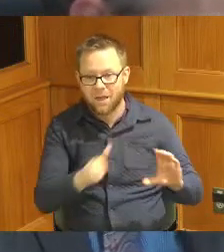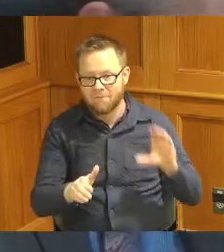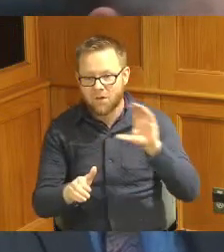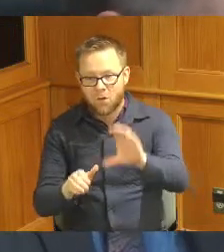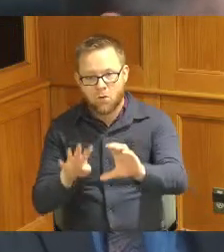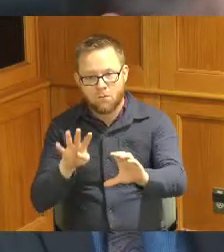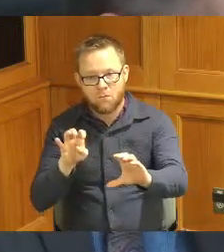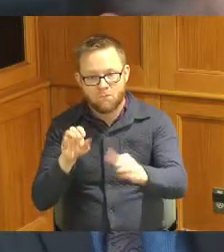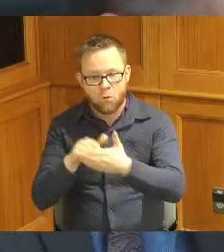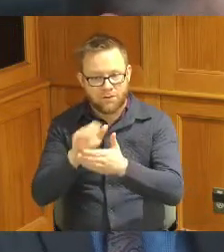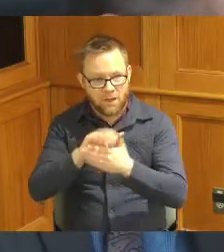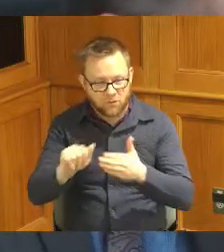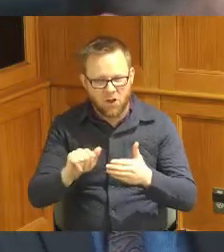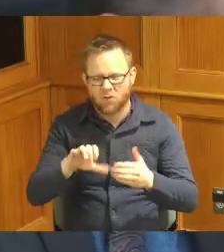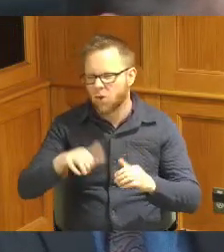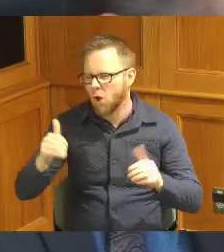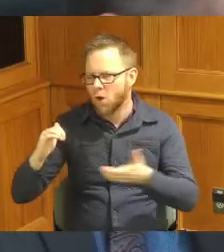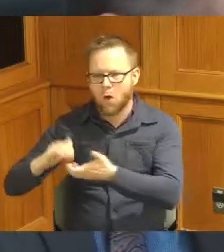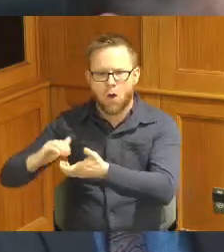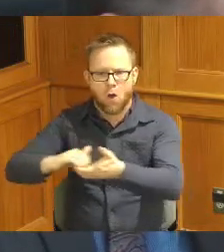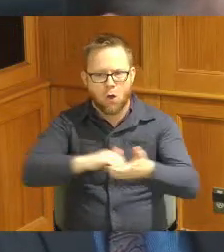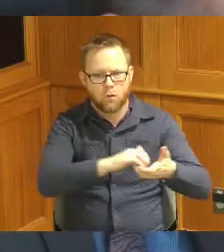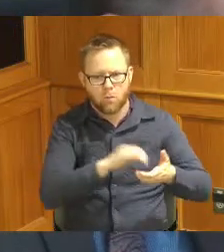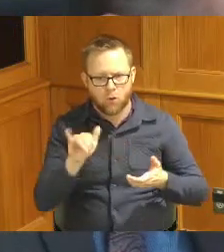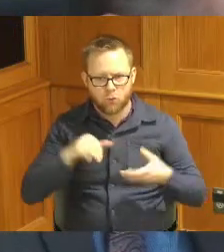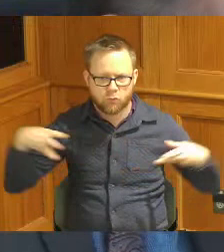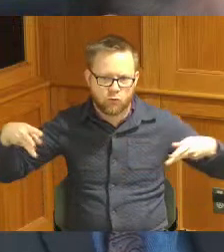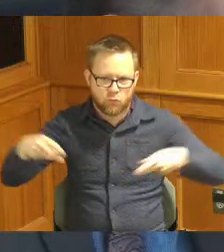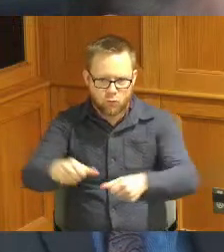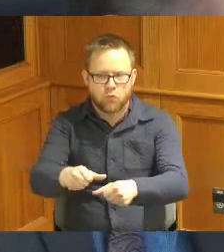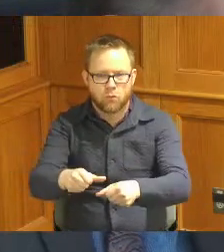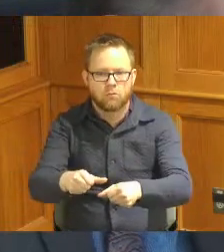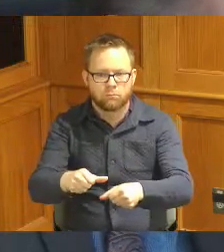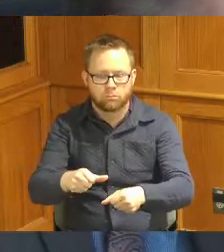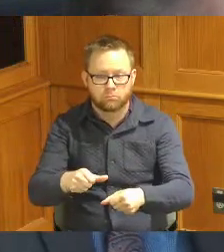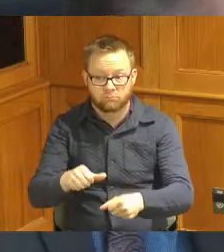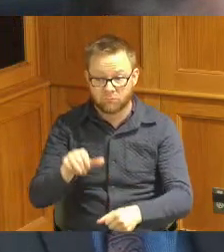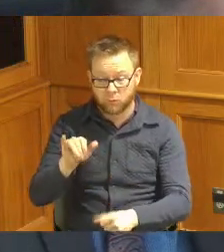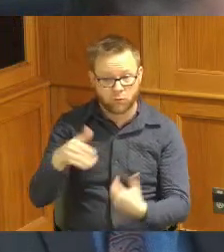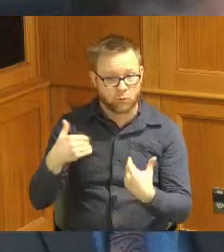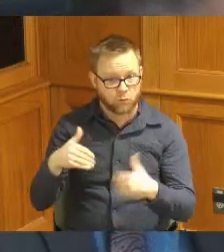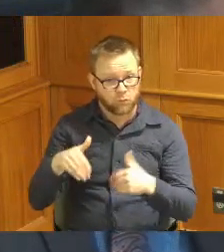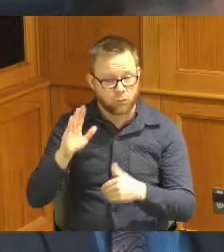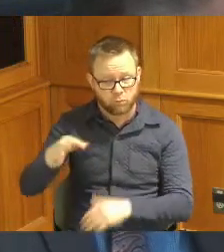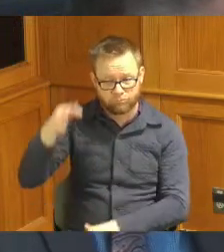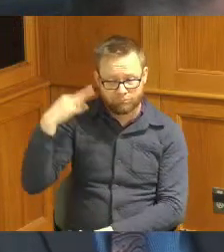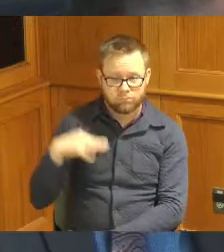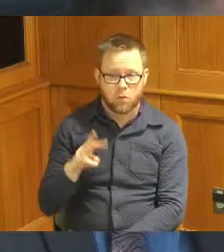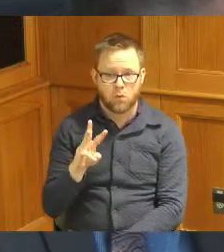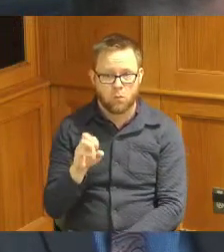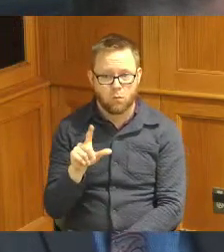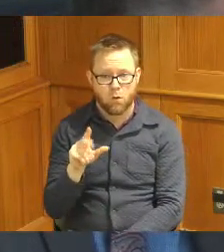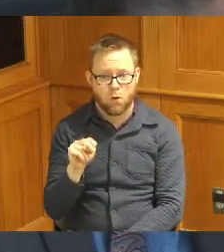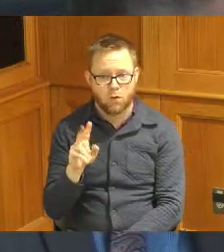with many other partners and it is a great asset to the Walnut Hills community so I represented us